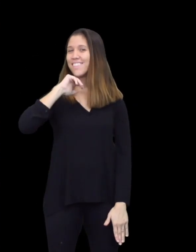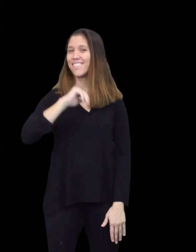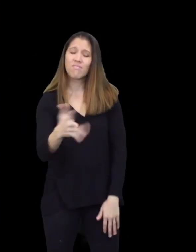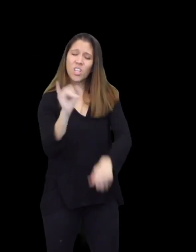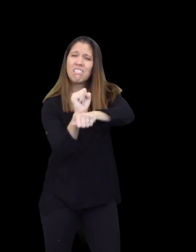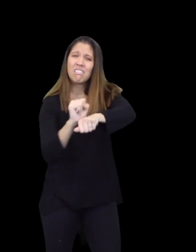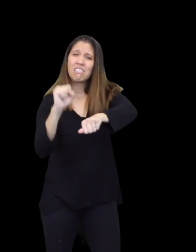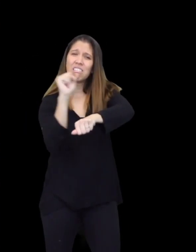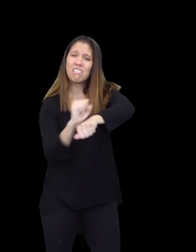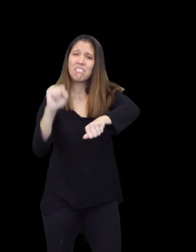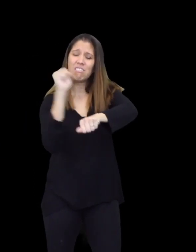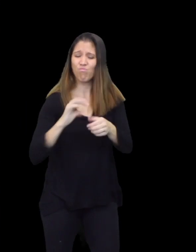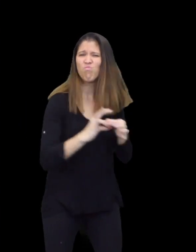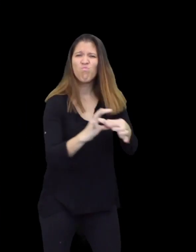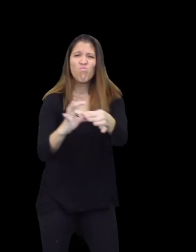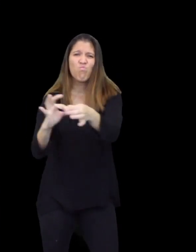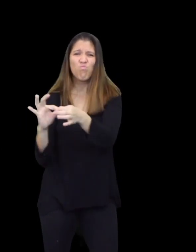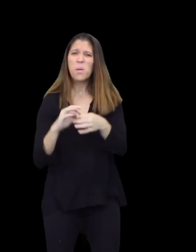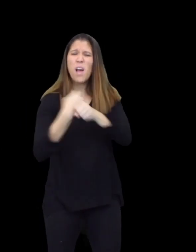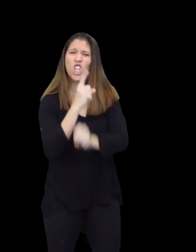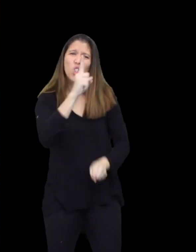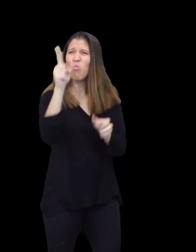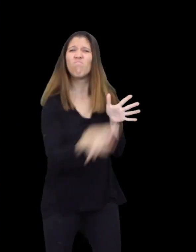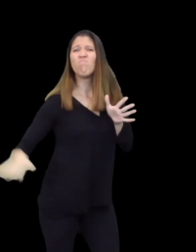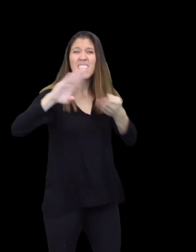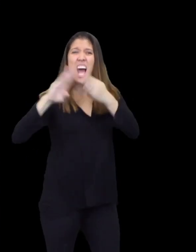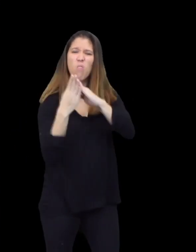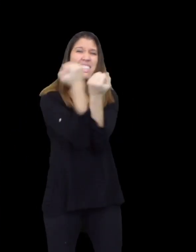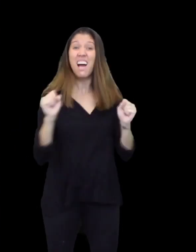The three of them worked together and united to make sure the whole town was safe!